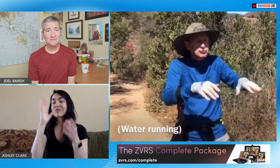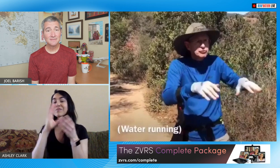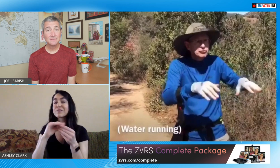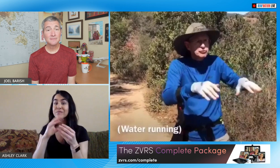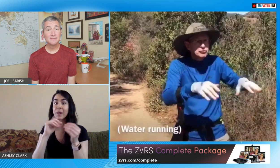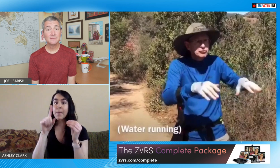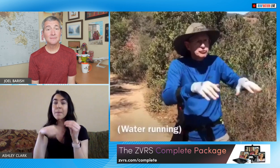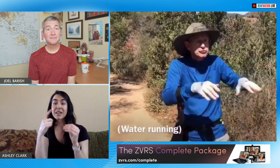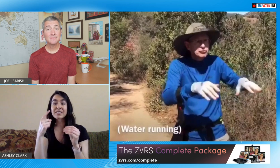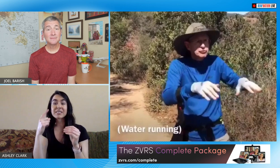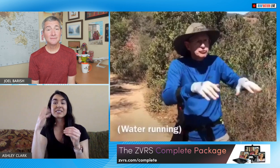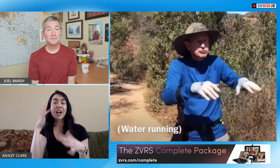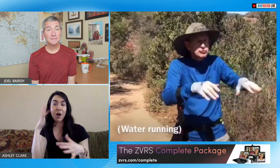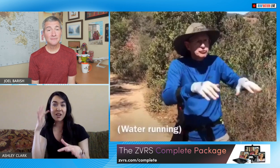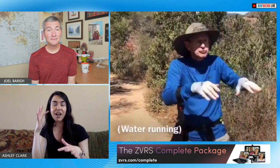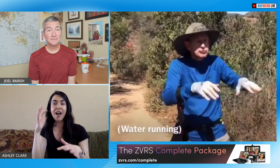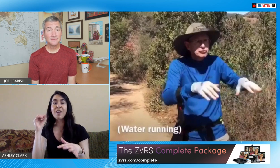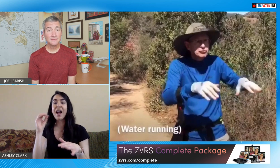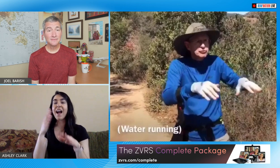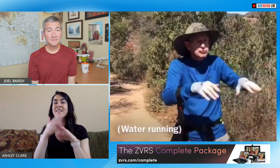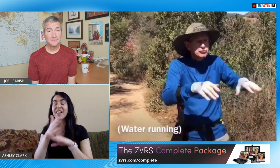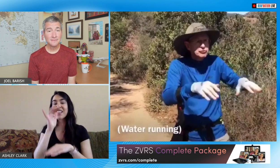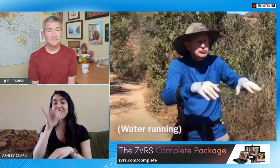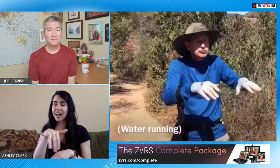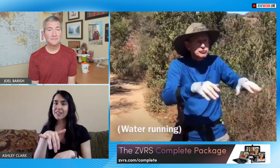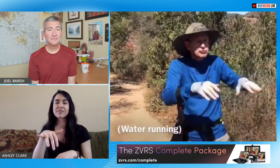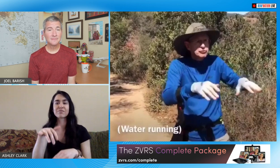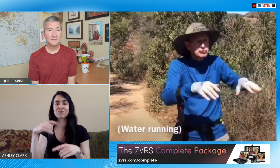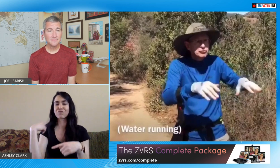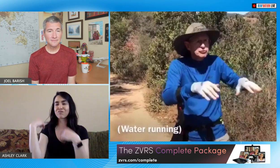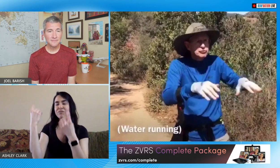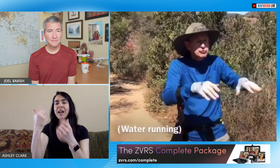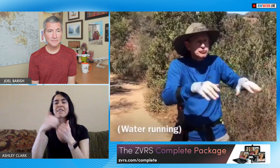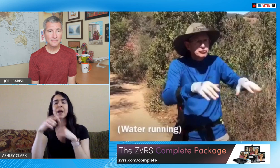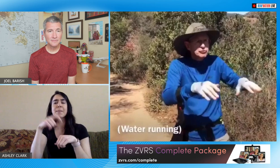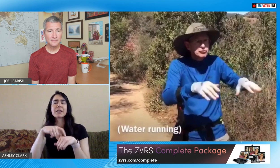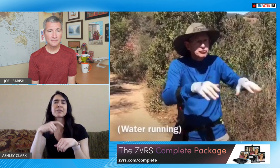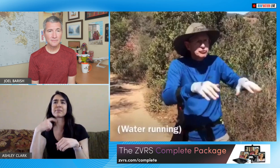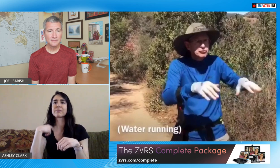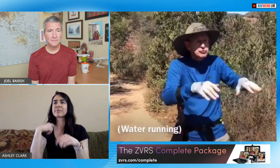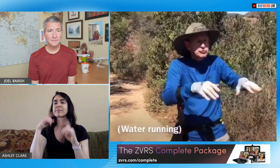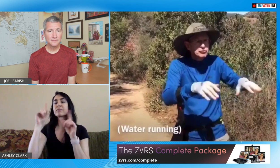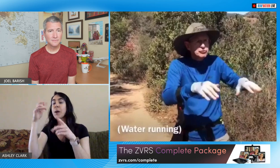post that my dad was in where he signed about some sounds that he heard in the